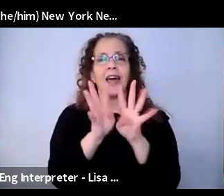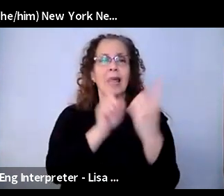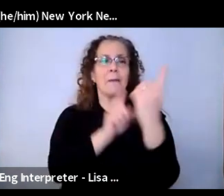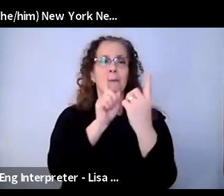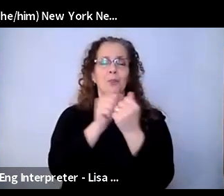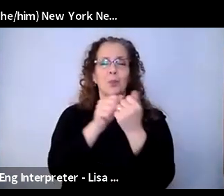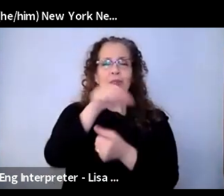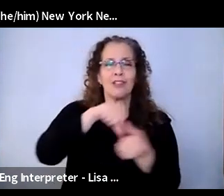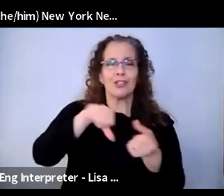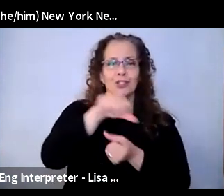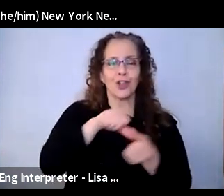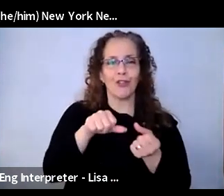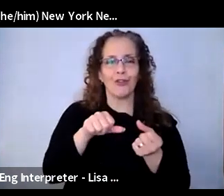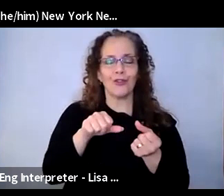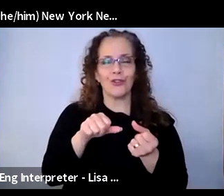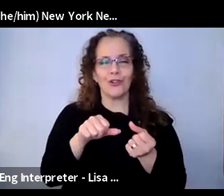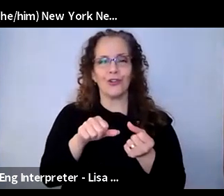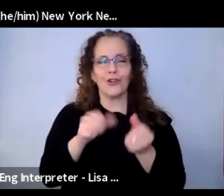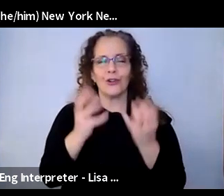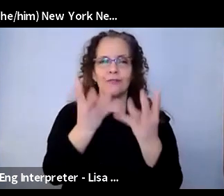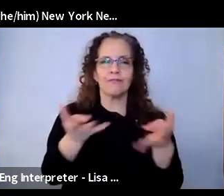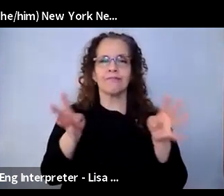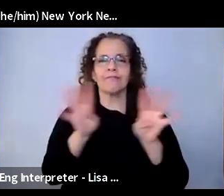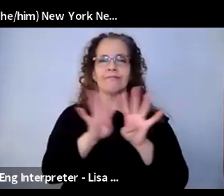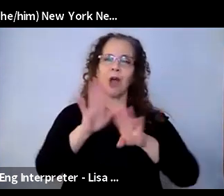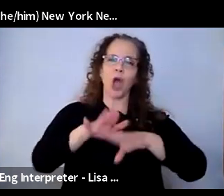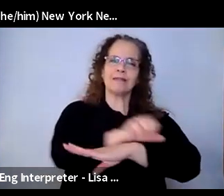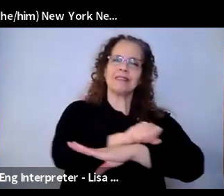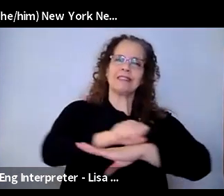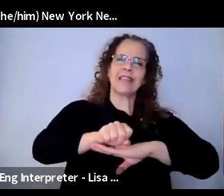finding the, I think we found the ways of triage, and Alex, I